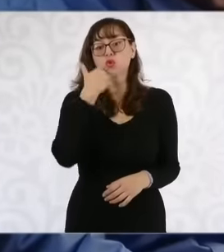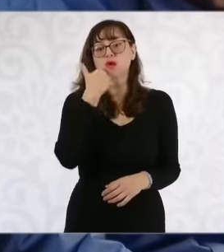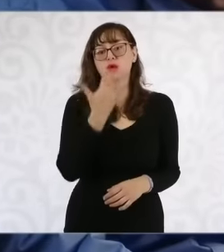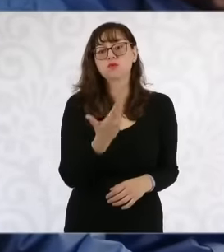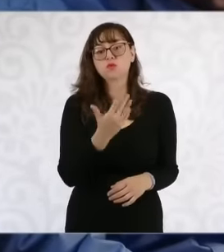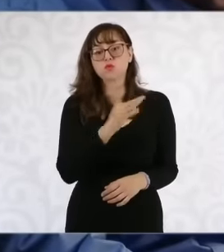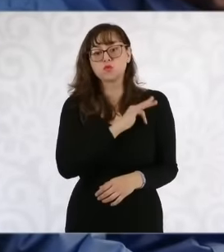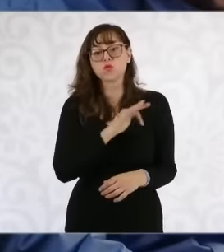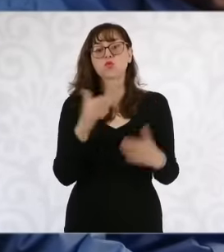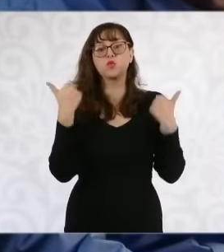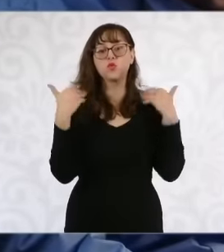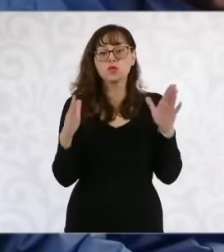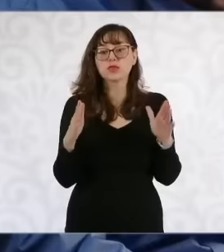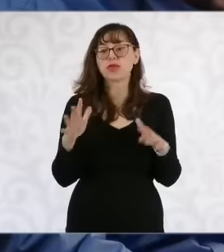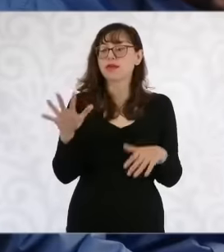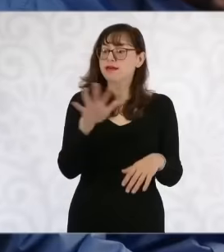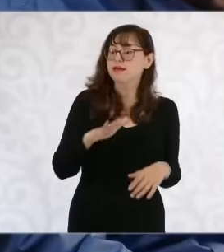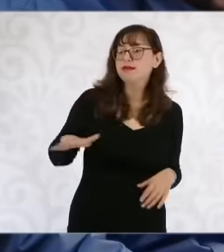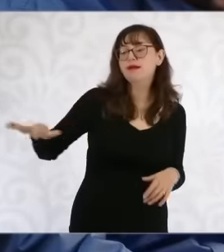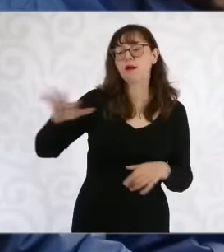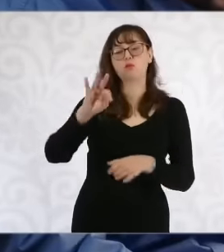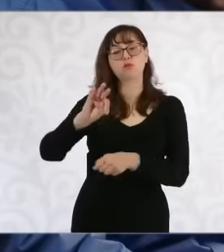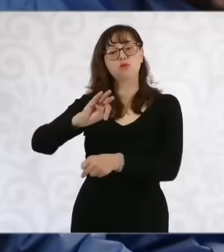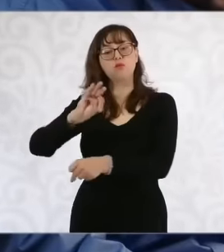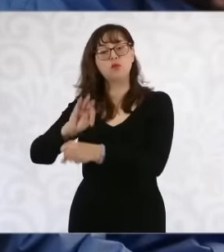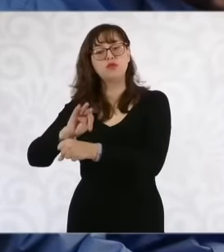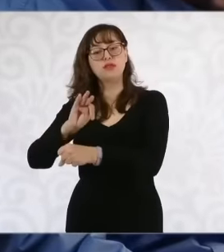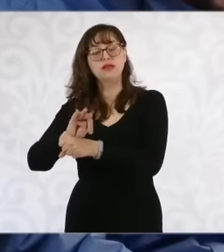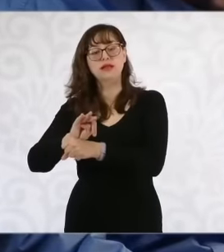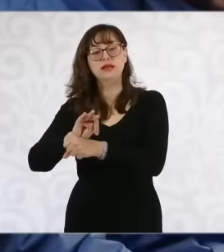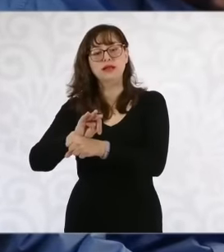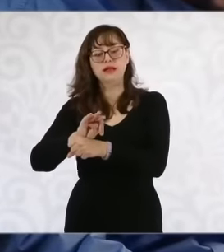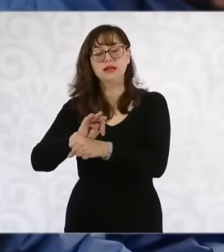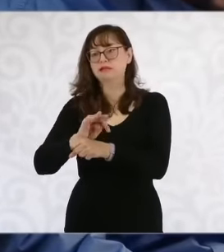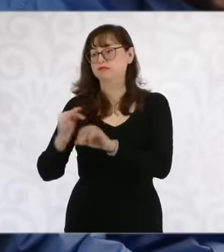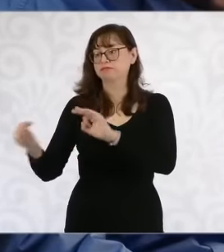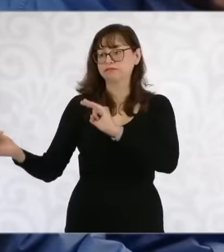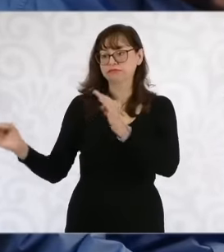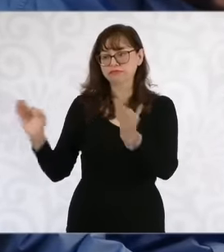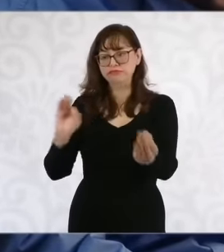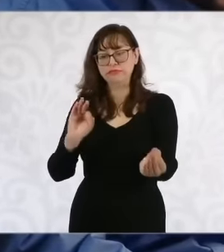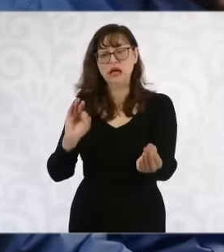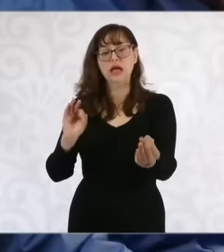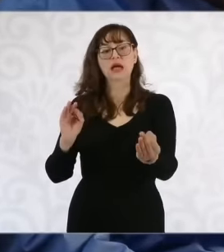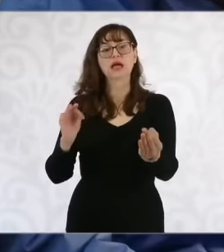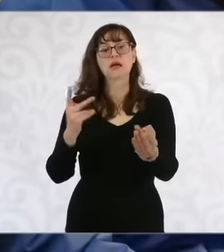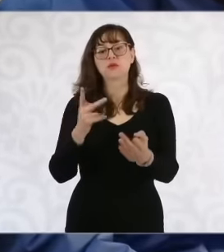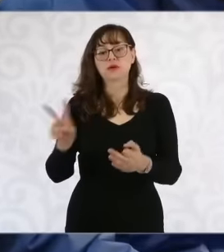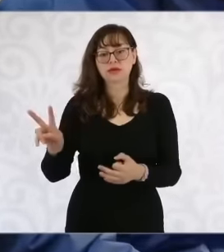hydrological and biological protection to the account of the Orcones rivers of Puerto Vallarta and that